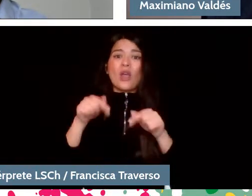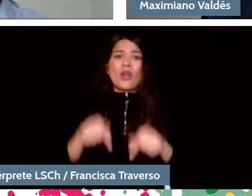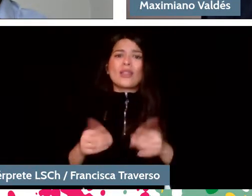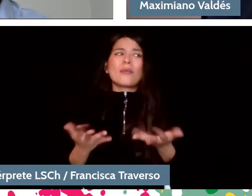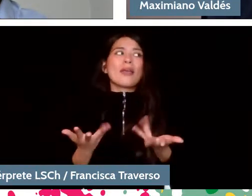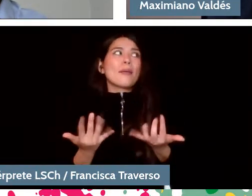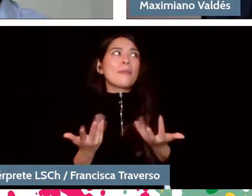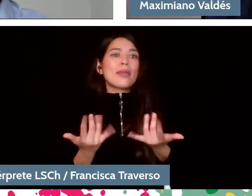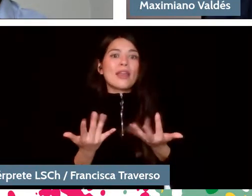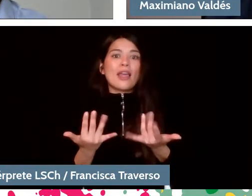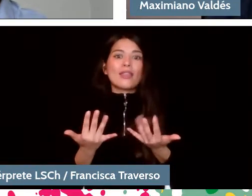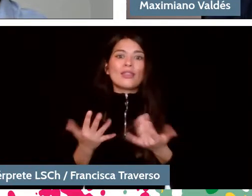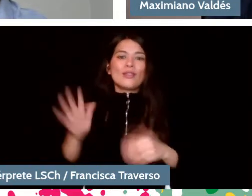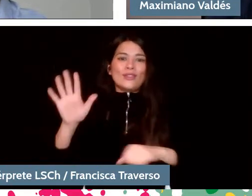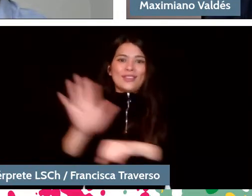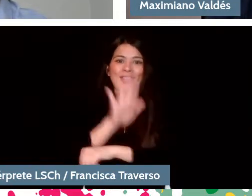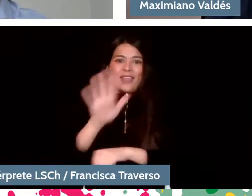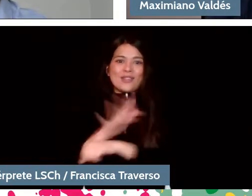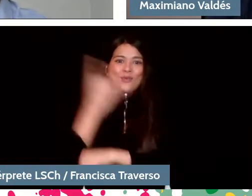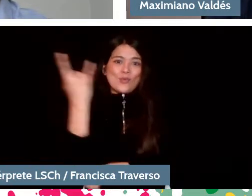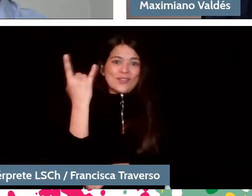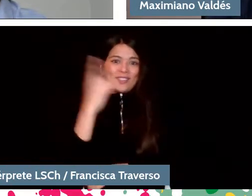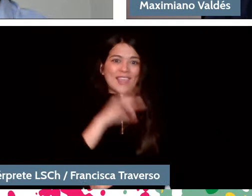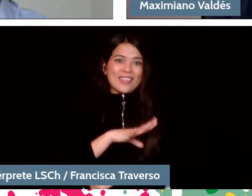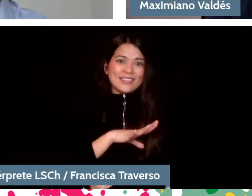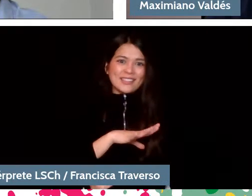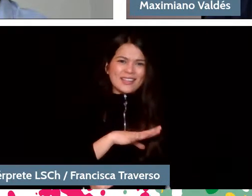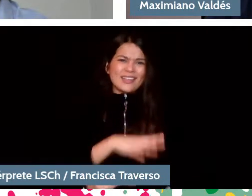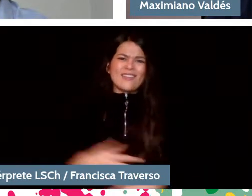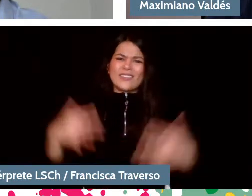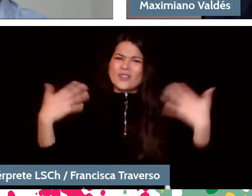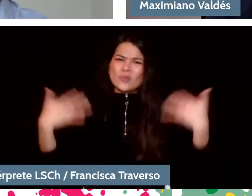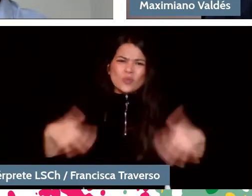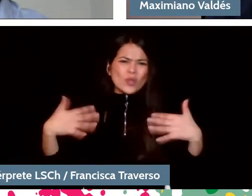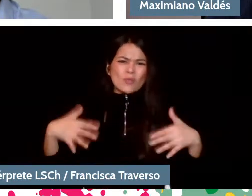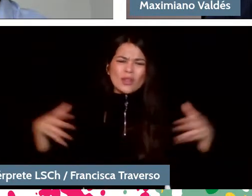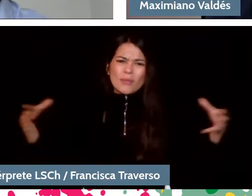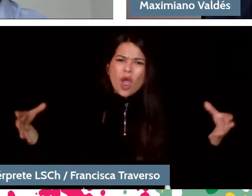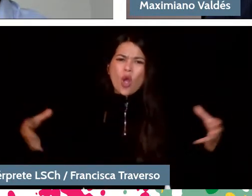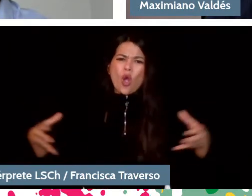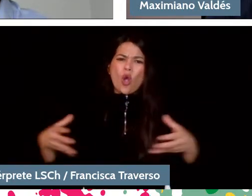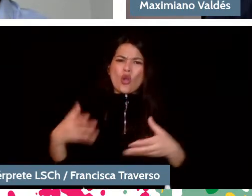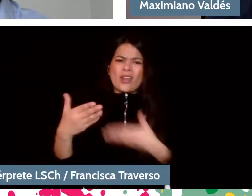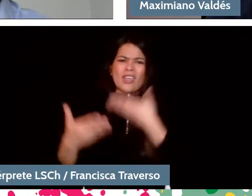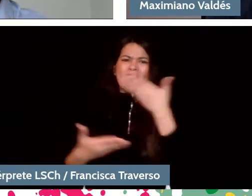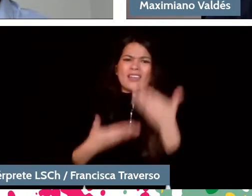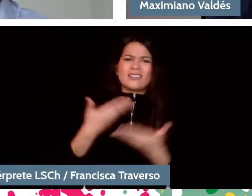which is going to be very important for the orchestra and very important for the musical life of Santiago.